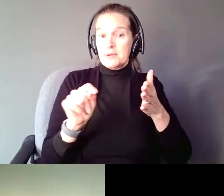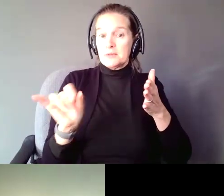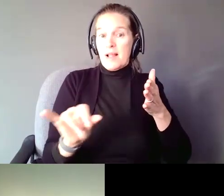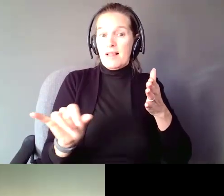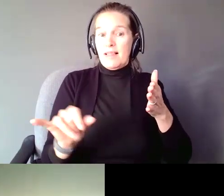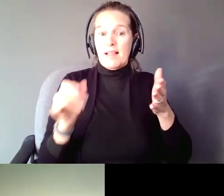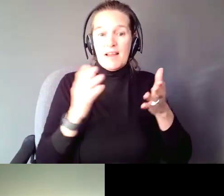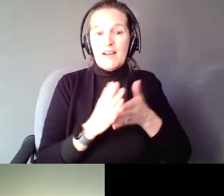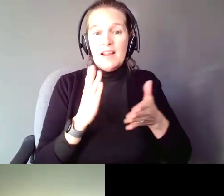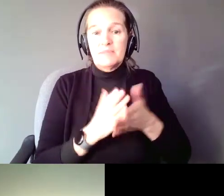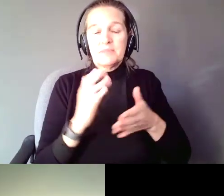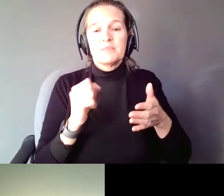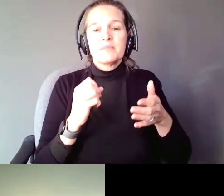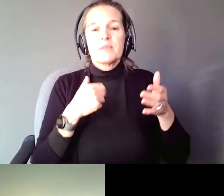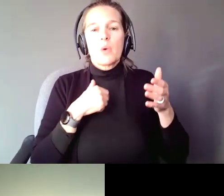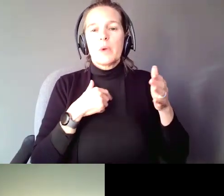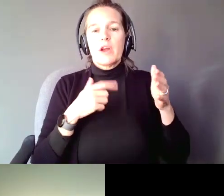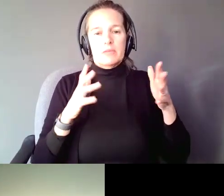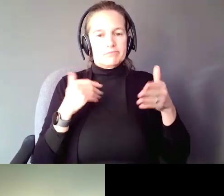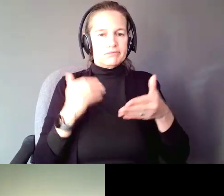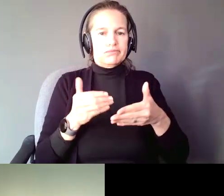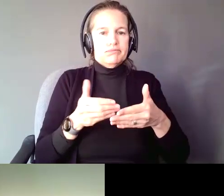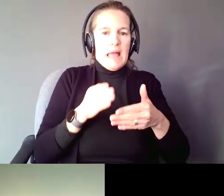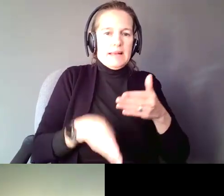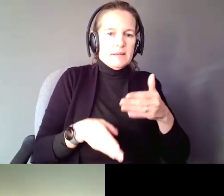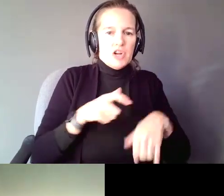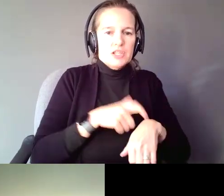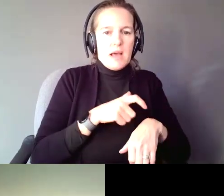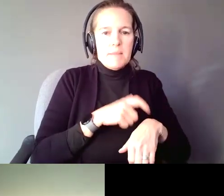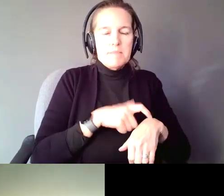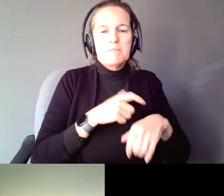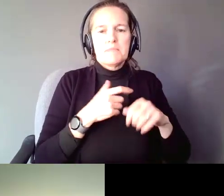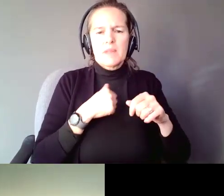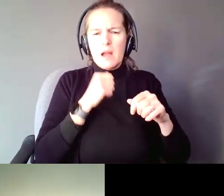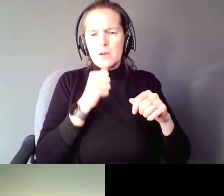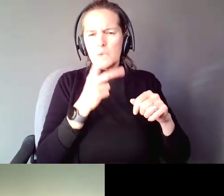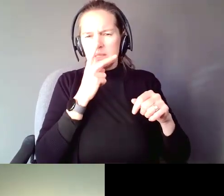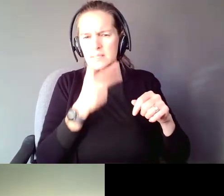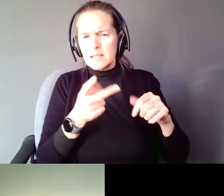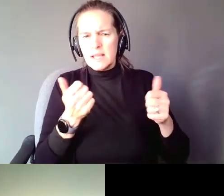Well, we are about at the end of our time. I don't see any other questions, I am trying